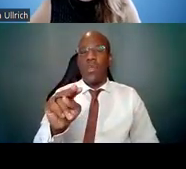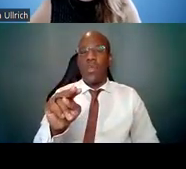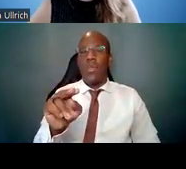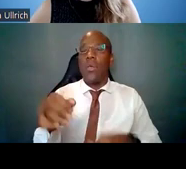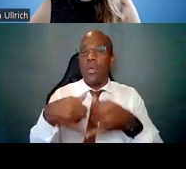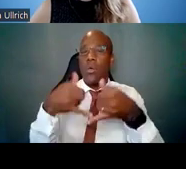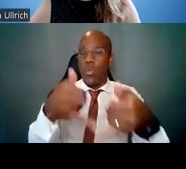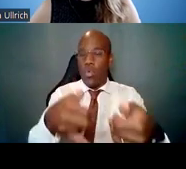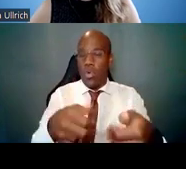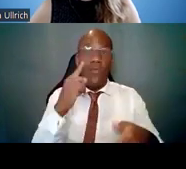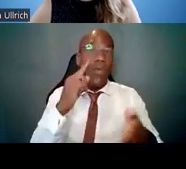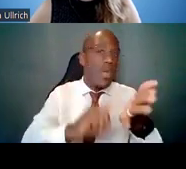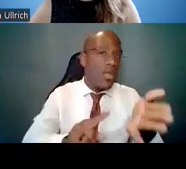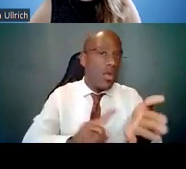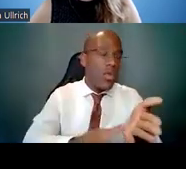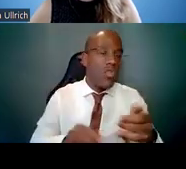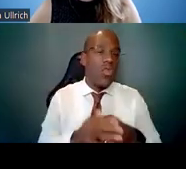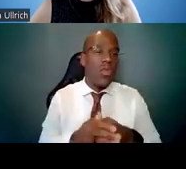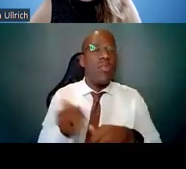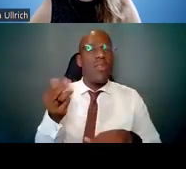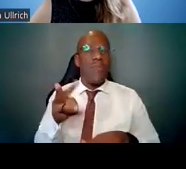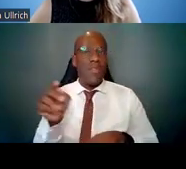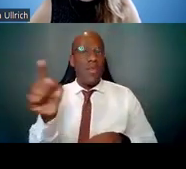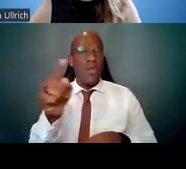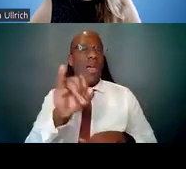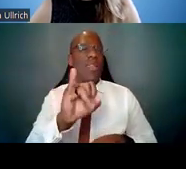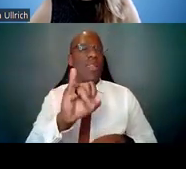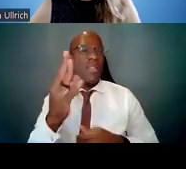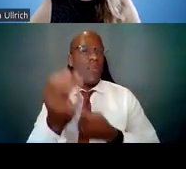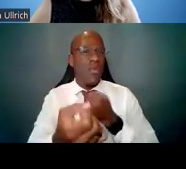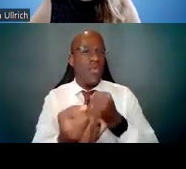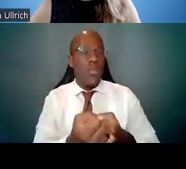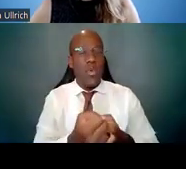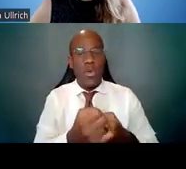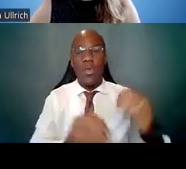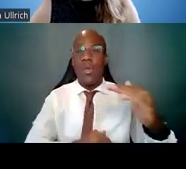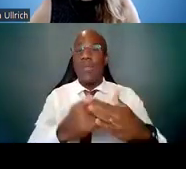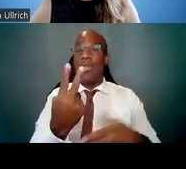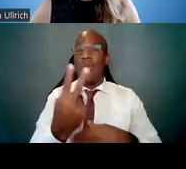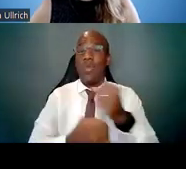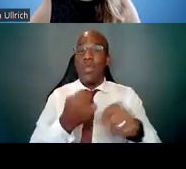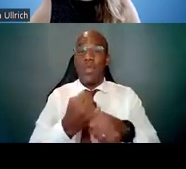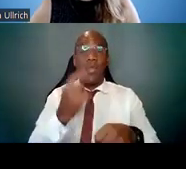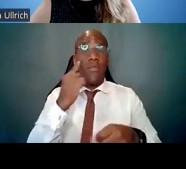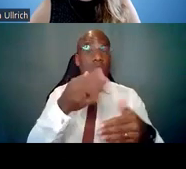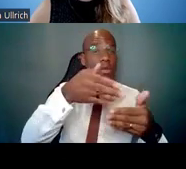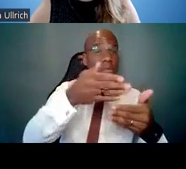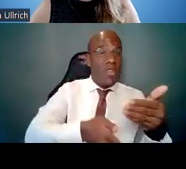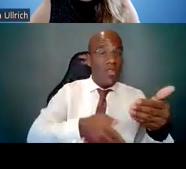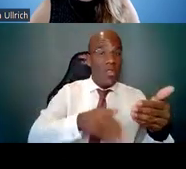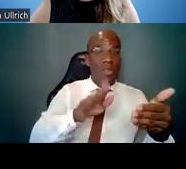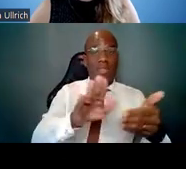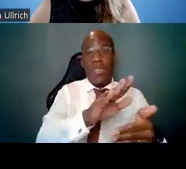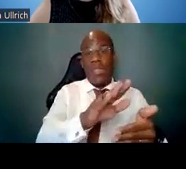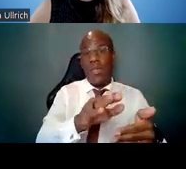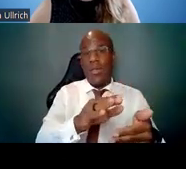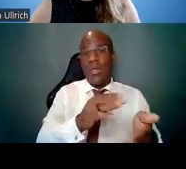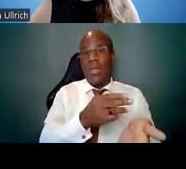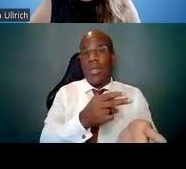but it is to support doctoral candidates for up to two years for the completion of the doctoral dissertation research project,